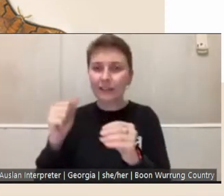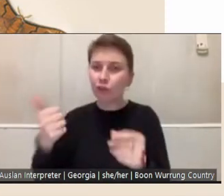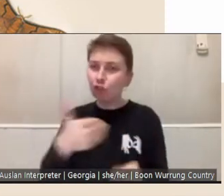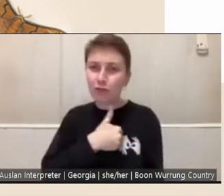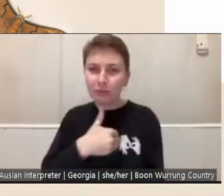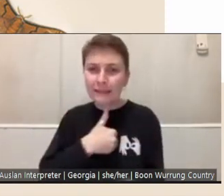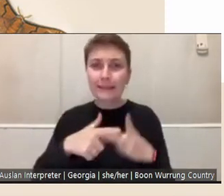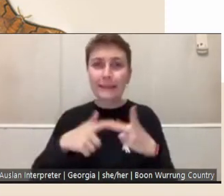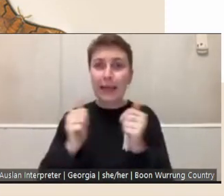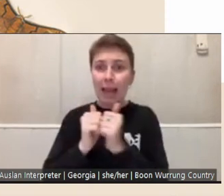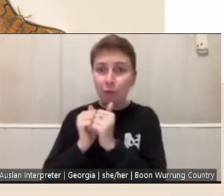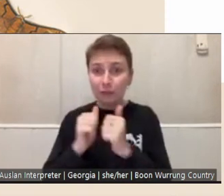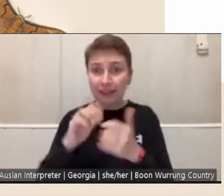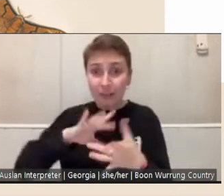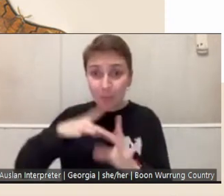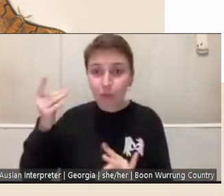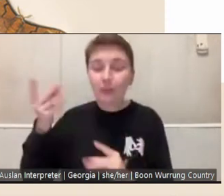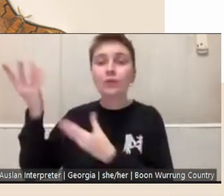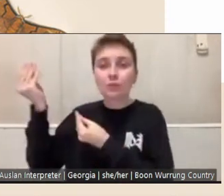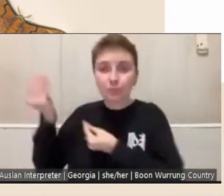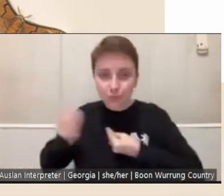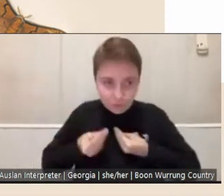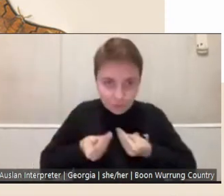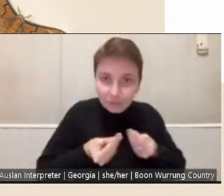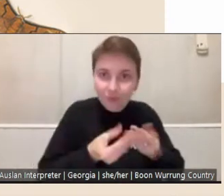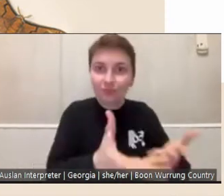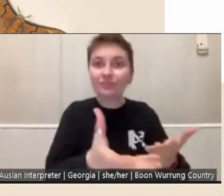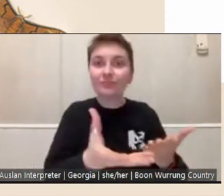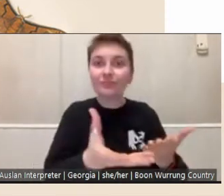by championing and supporting artists, particularly in all things printmaking.